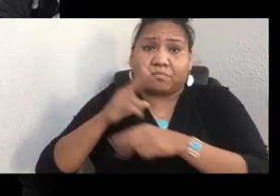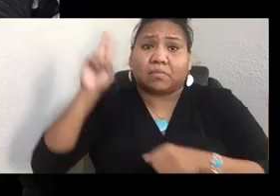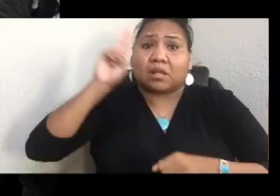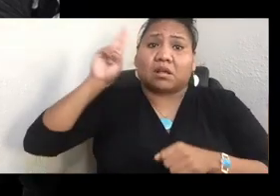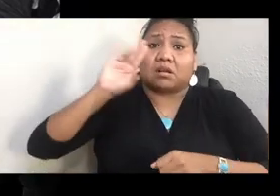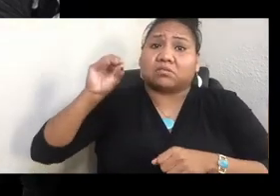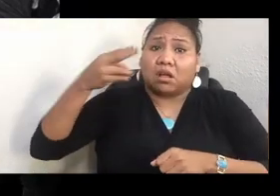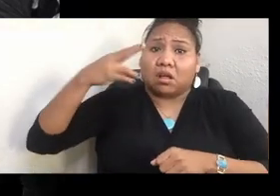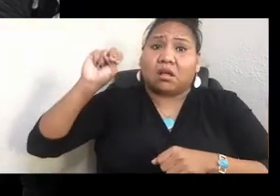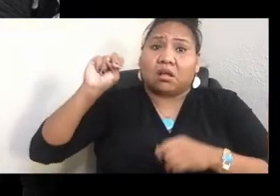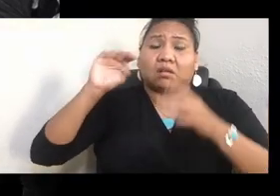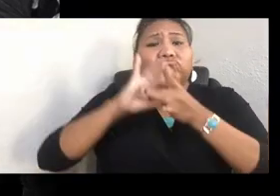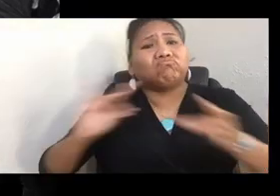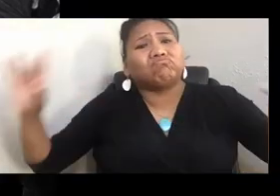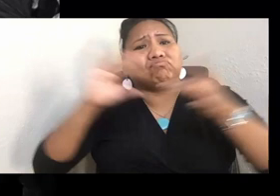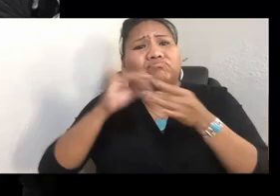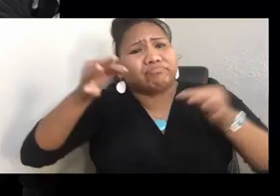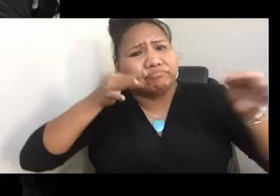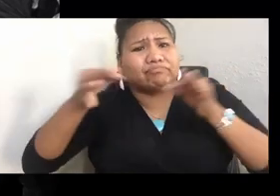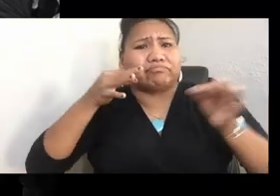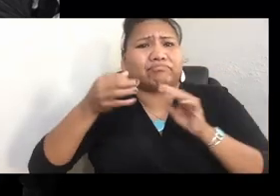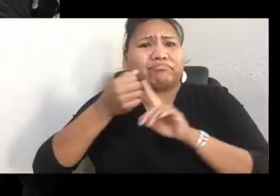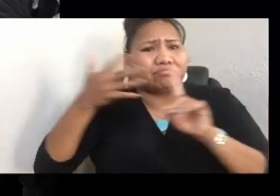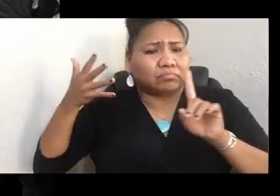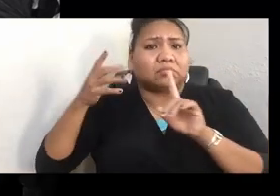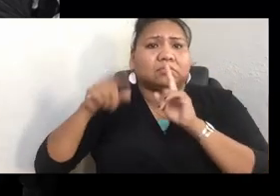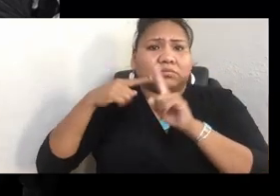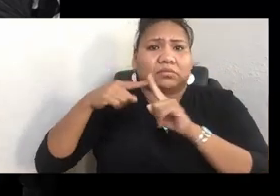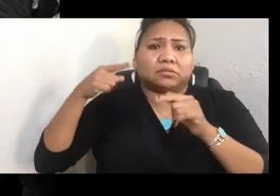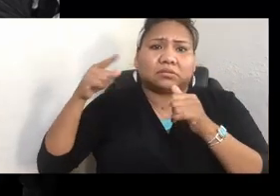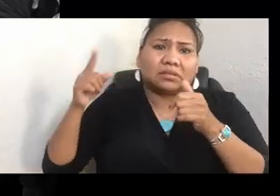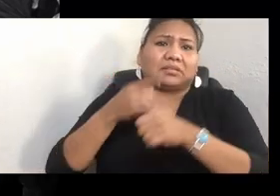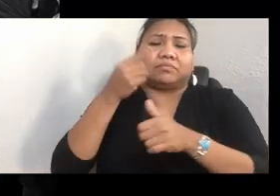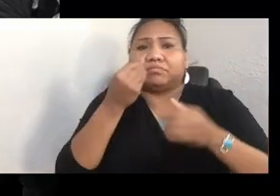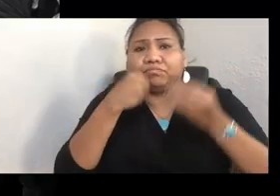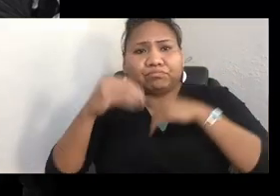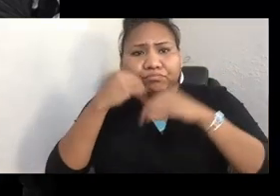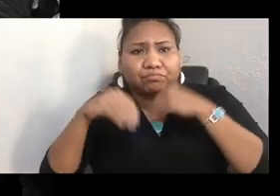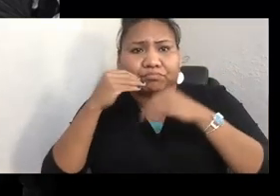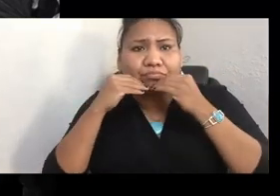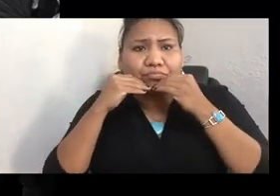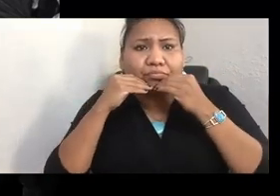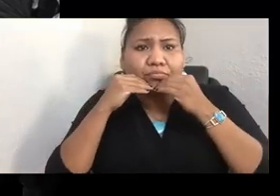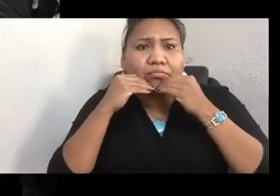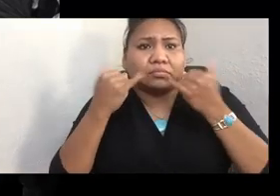was the main staple of the Hawaiian diet, and that it's now part of the traditional reclamation of the crop.